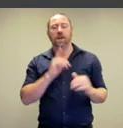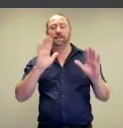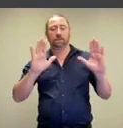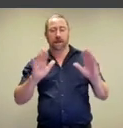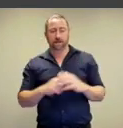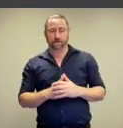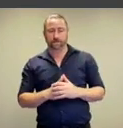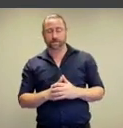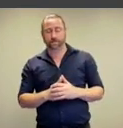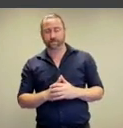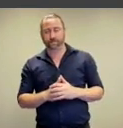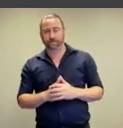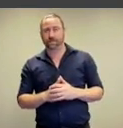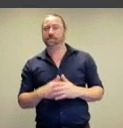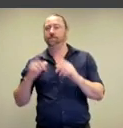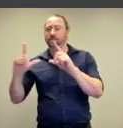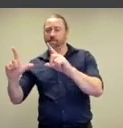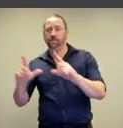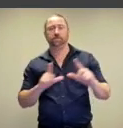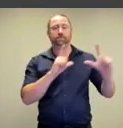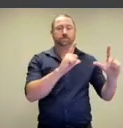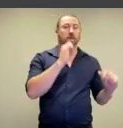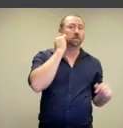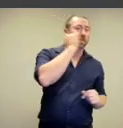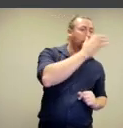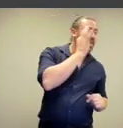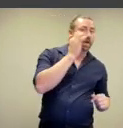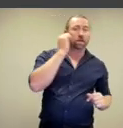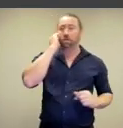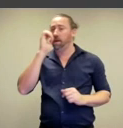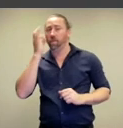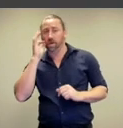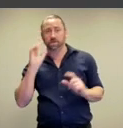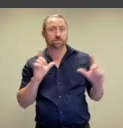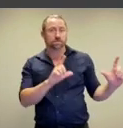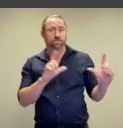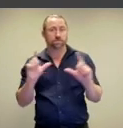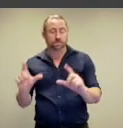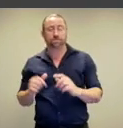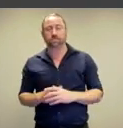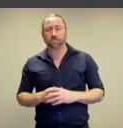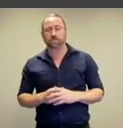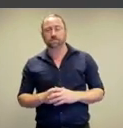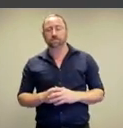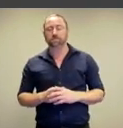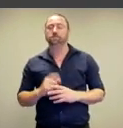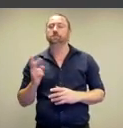So similarities here, we have two